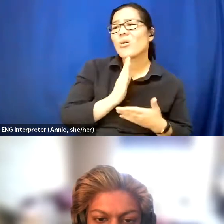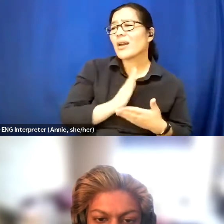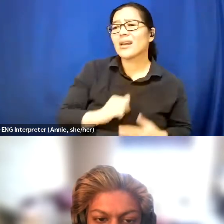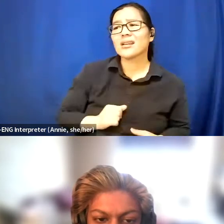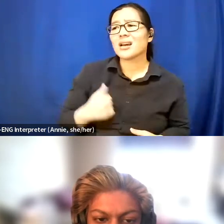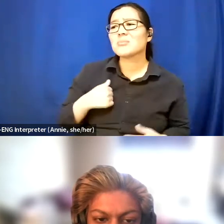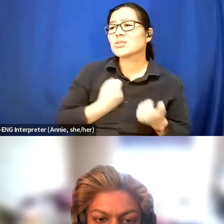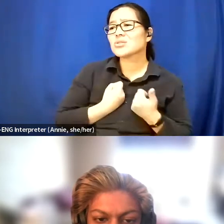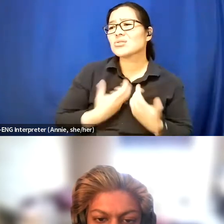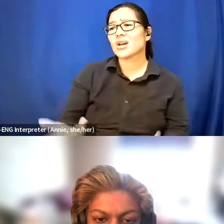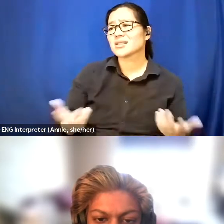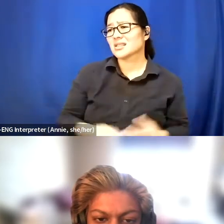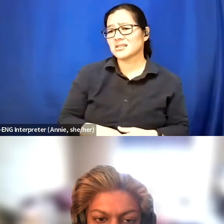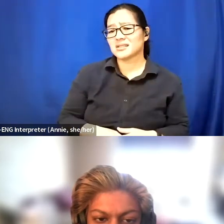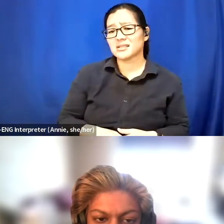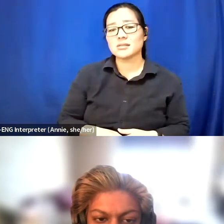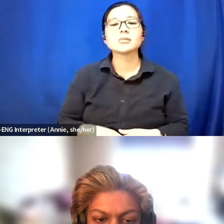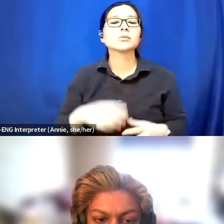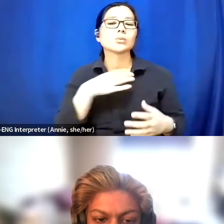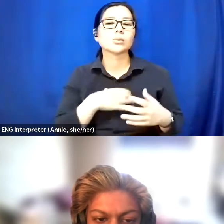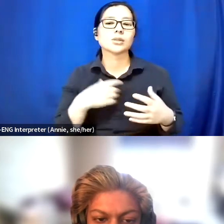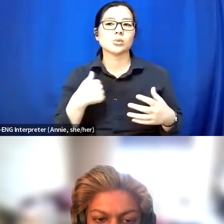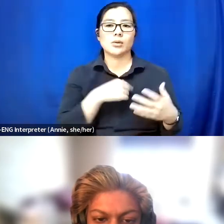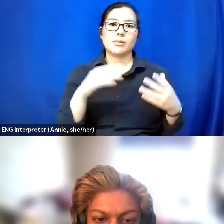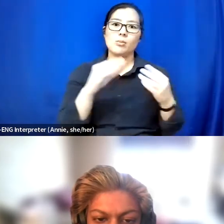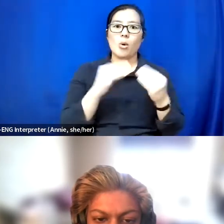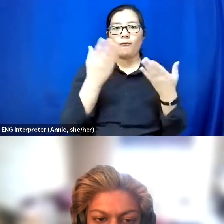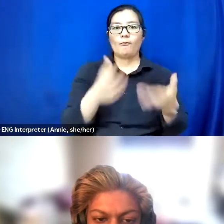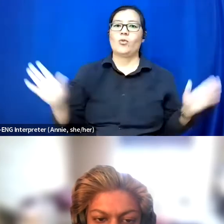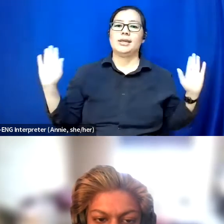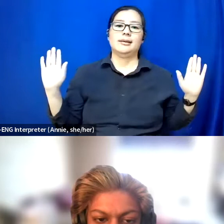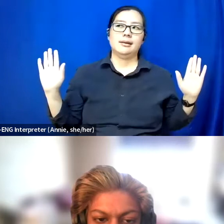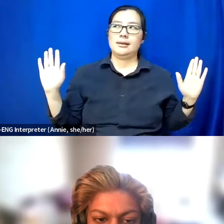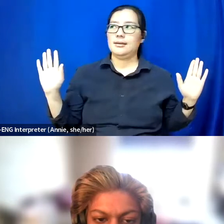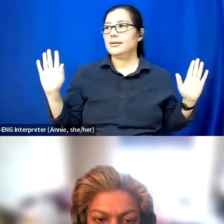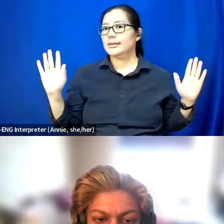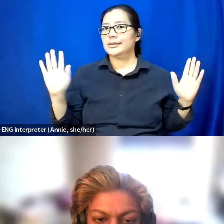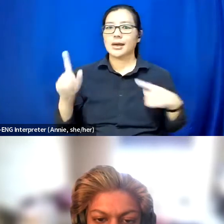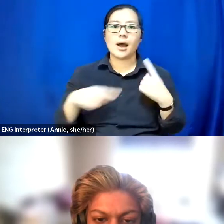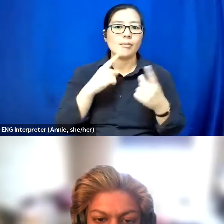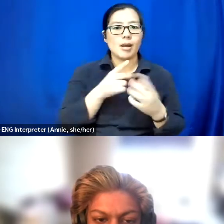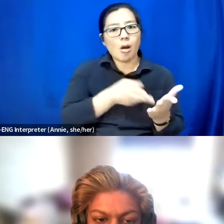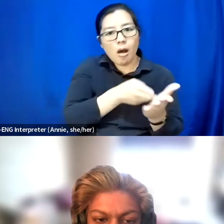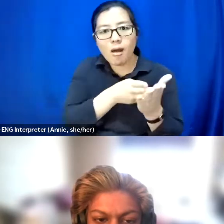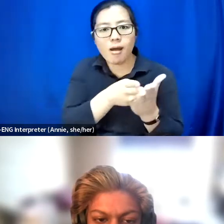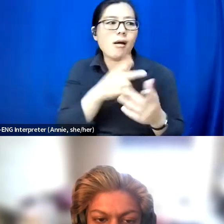So I guess I just wish that we could all speak more freely about our experiences as a feel we want to.